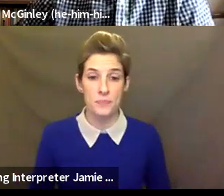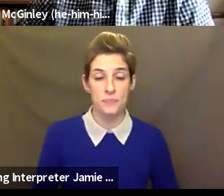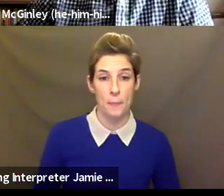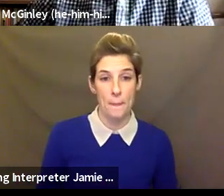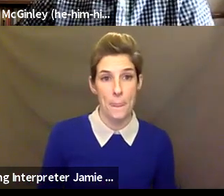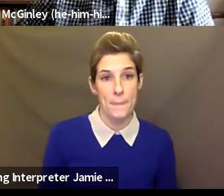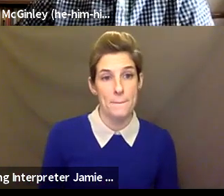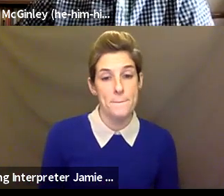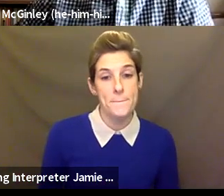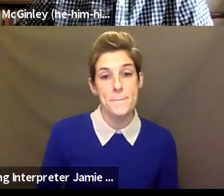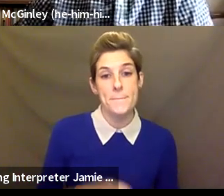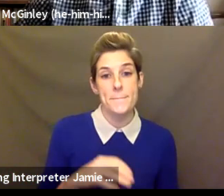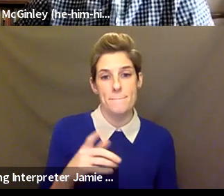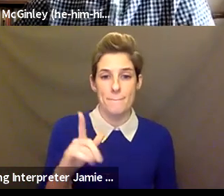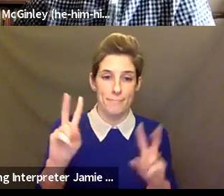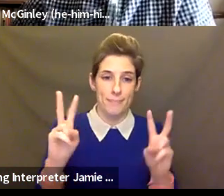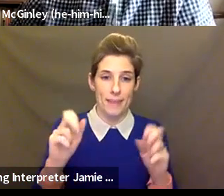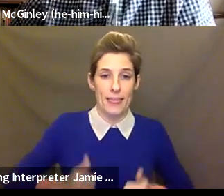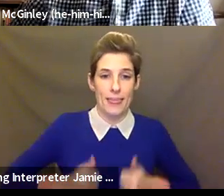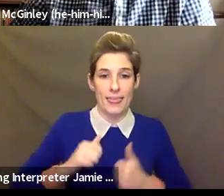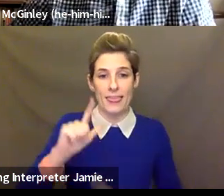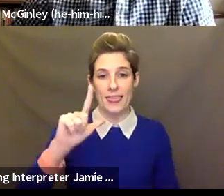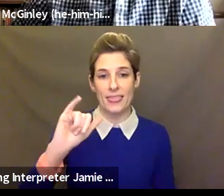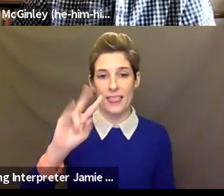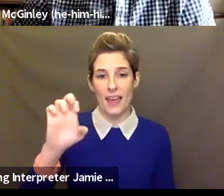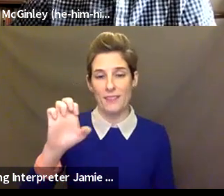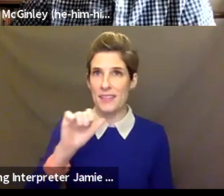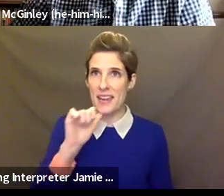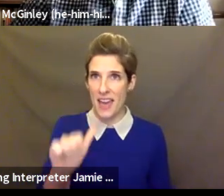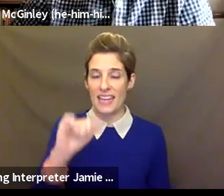person. Well, live, not necessarily in person. Okay, so